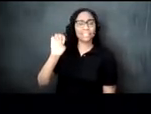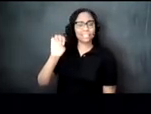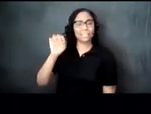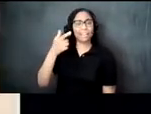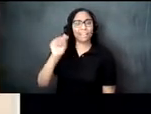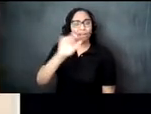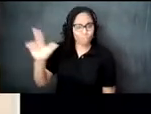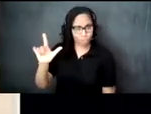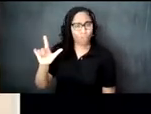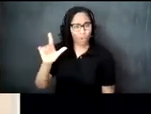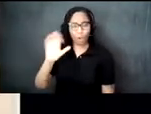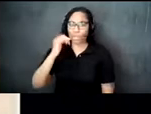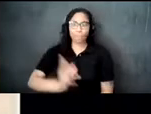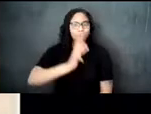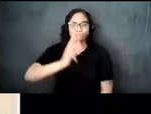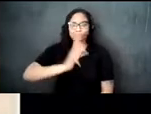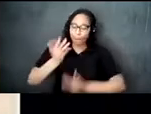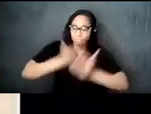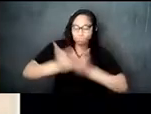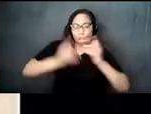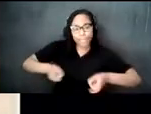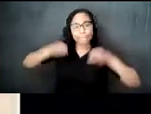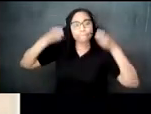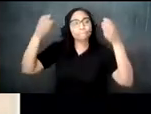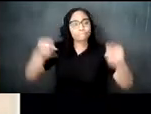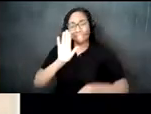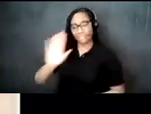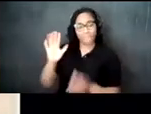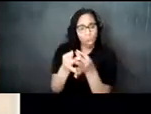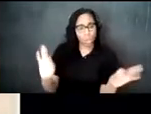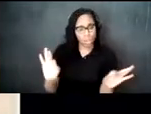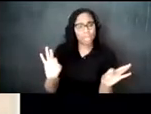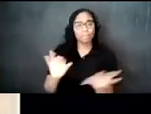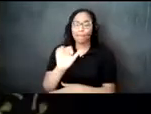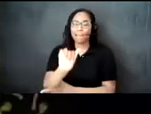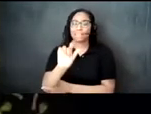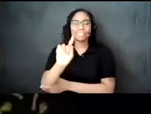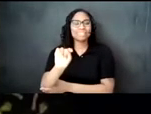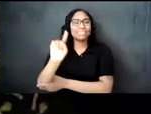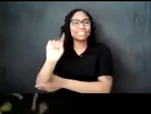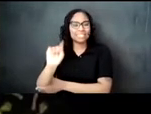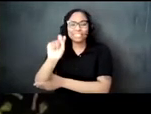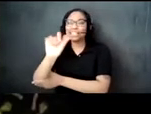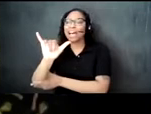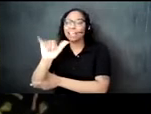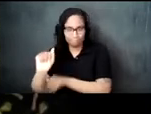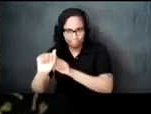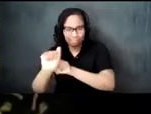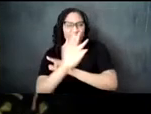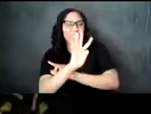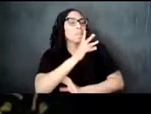elaborate process known in the wall of language as ataria the ceremony can take place any time of day